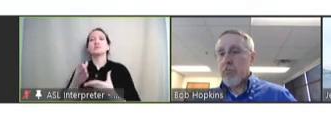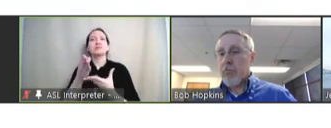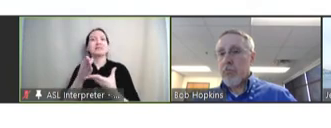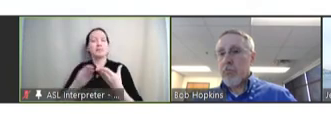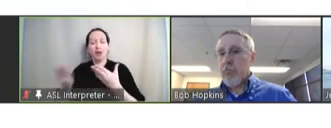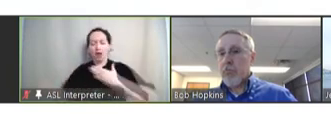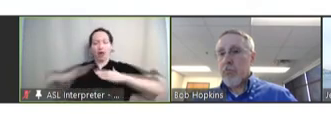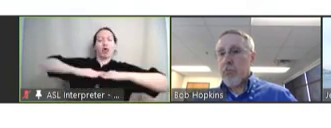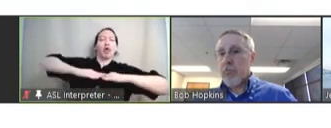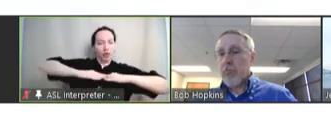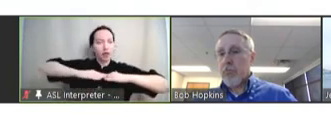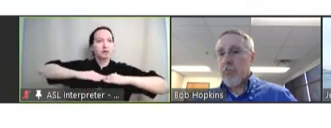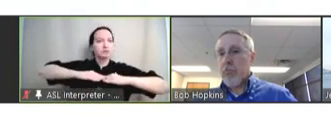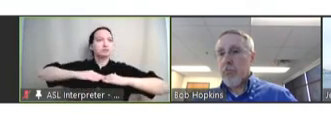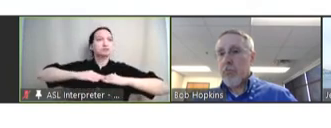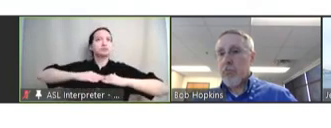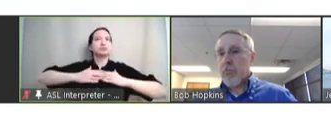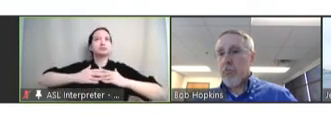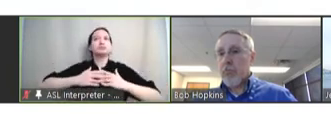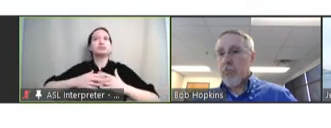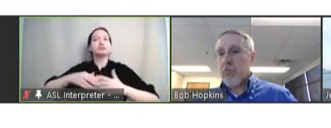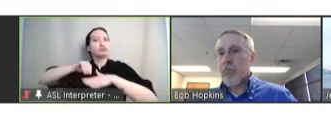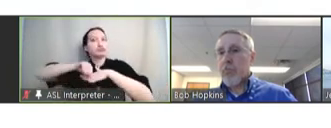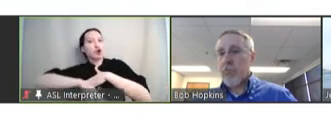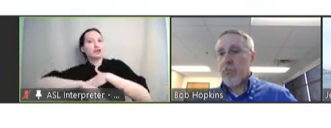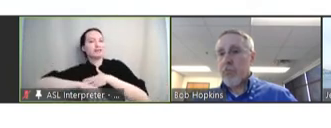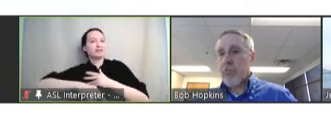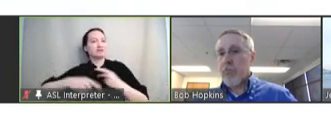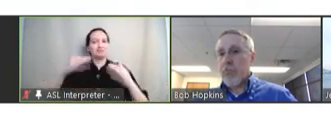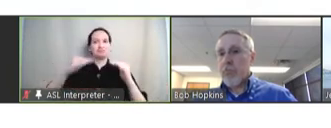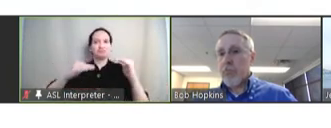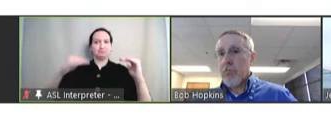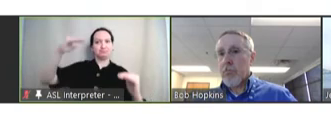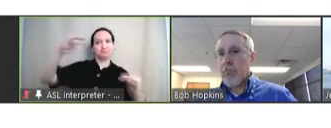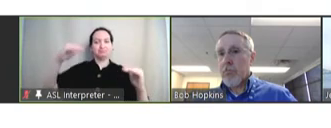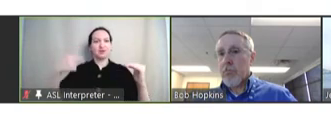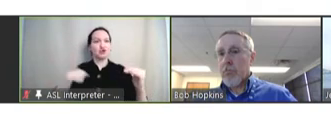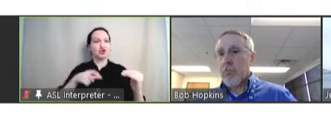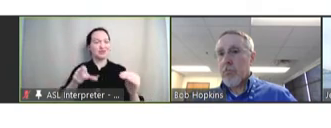other, you know, causes of disparities that need to be addressed simultaneously.